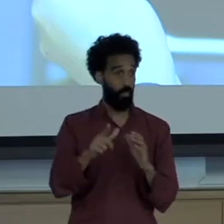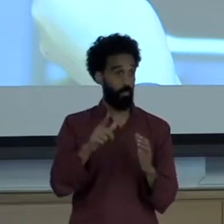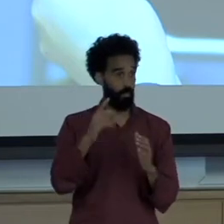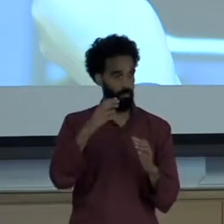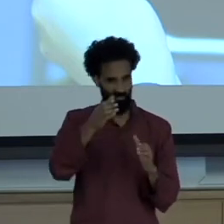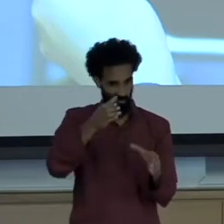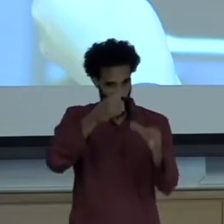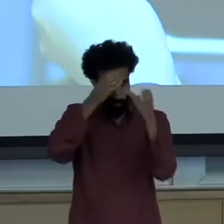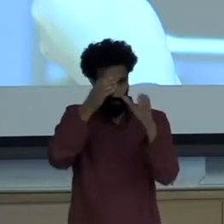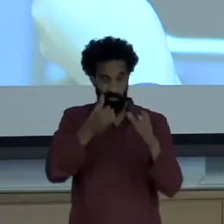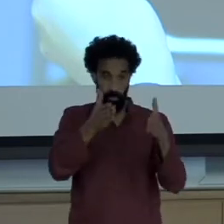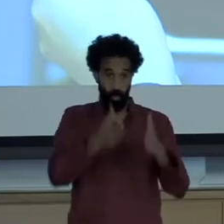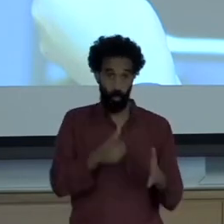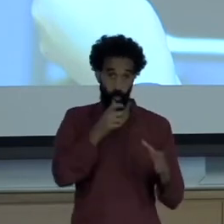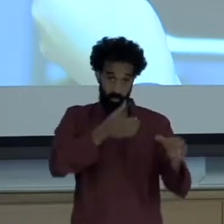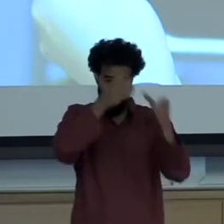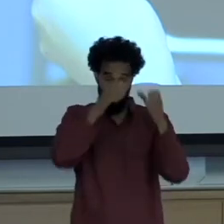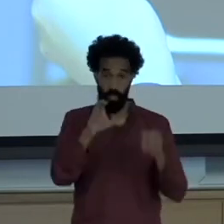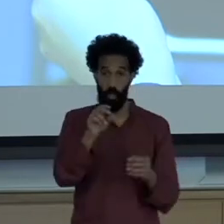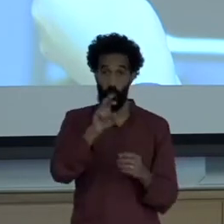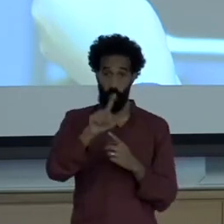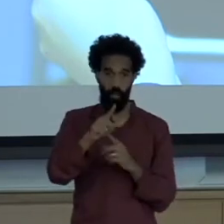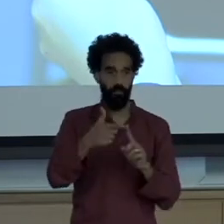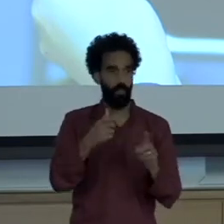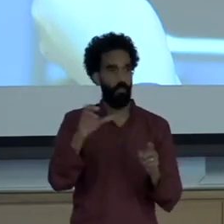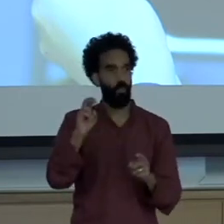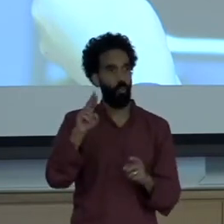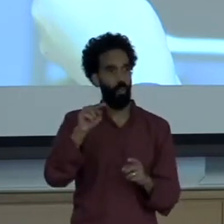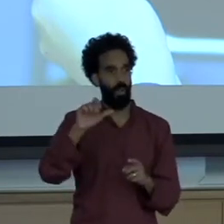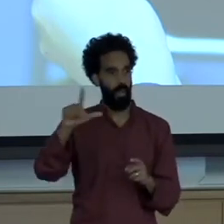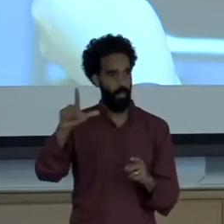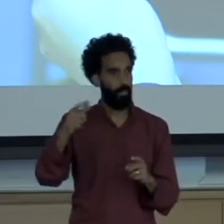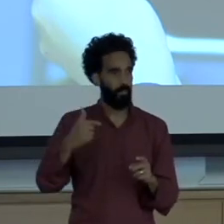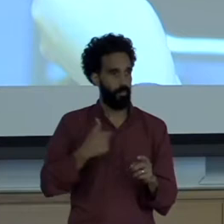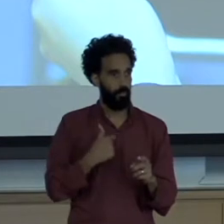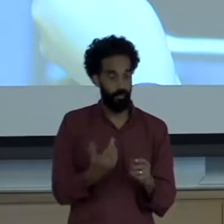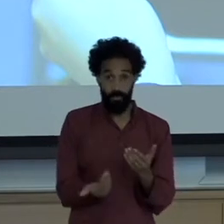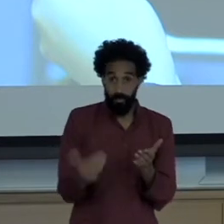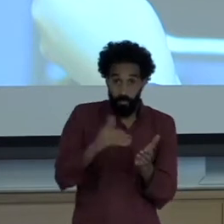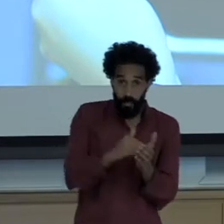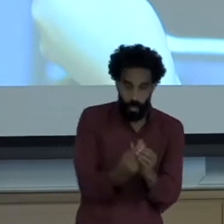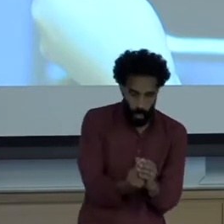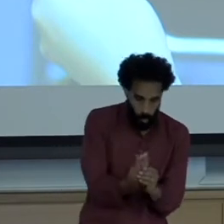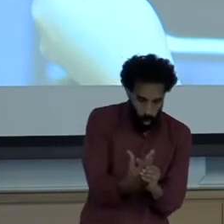Receding coral along the water and we actually go in a dive and we see the new coral taking hold